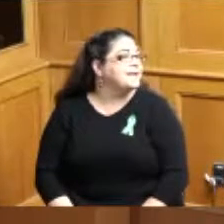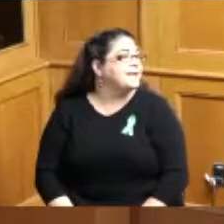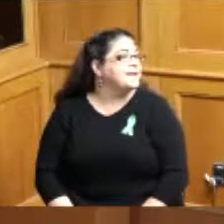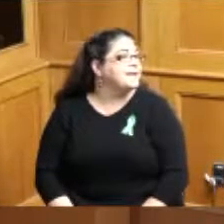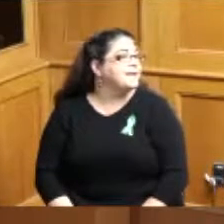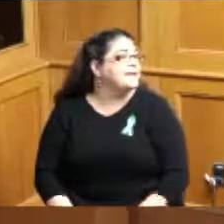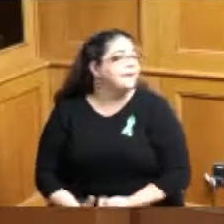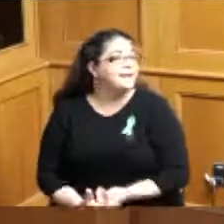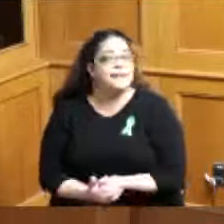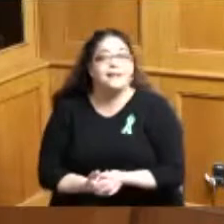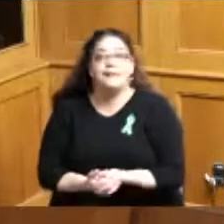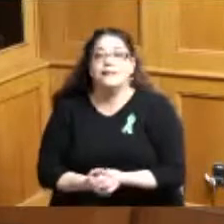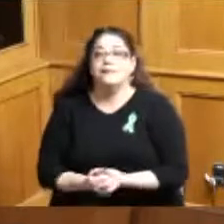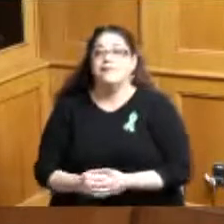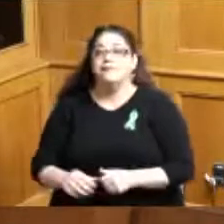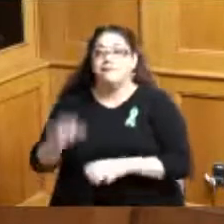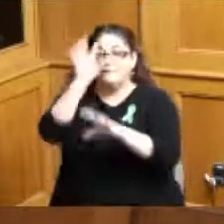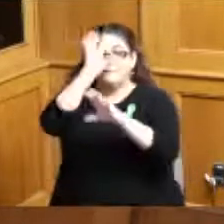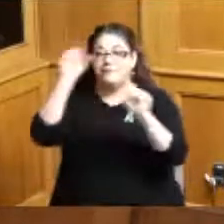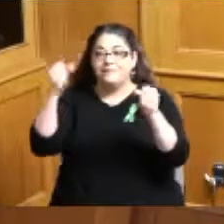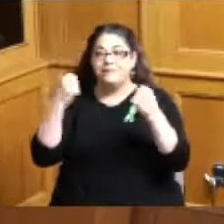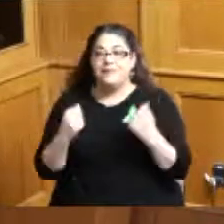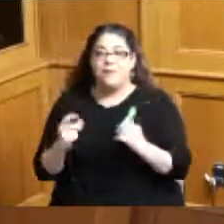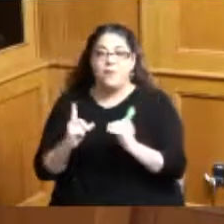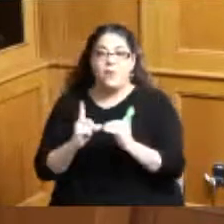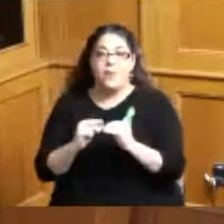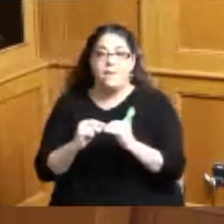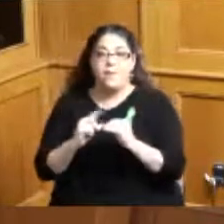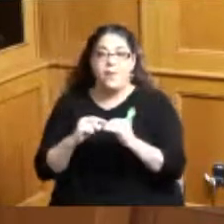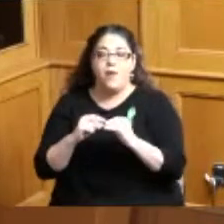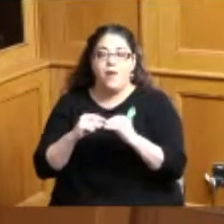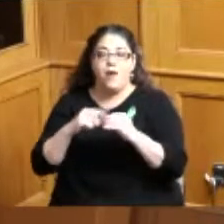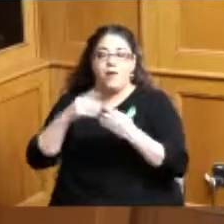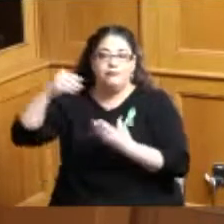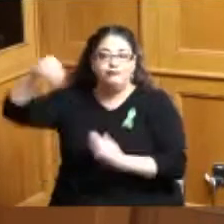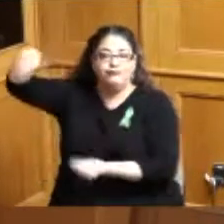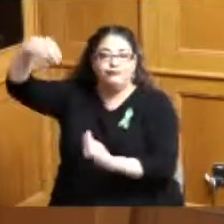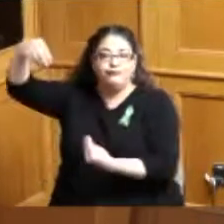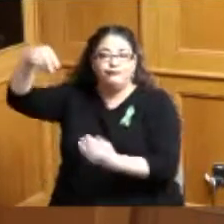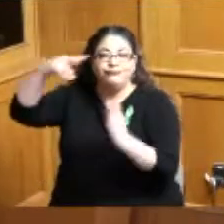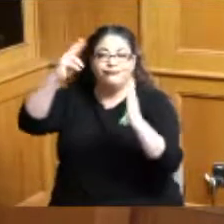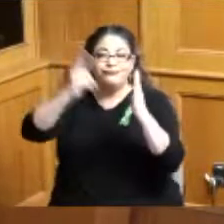okay we have one more proclamation recognizing National Children's